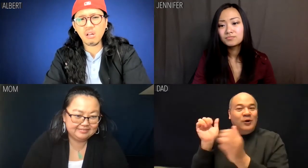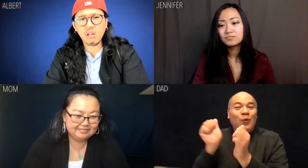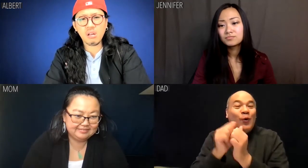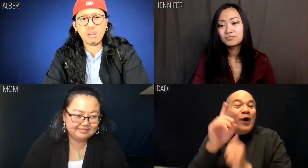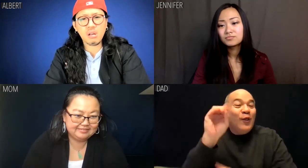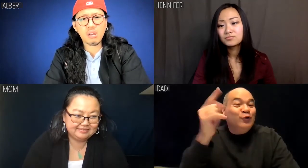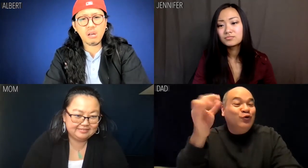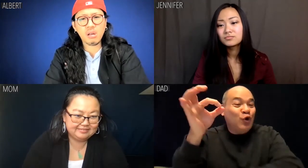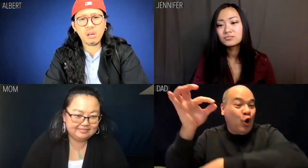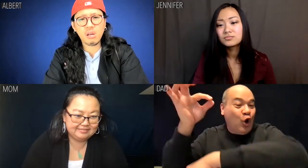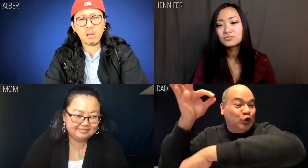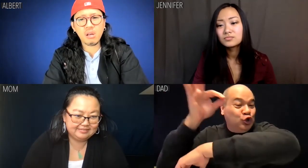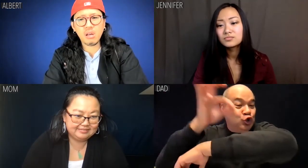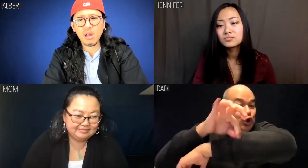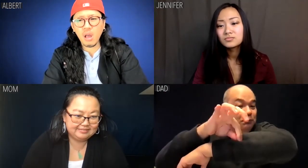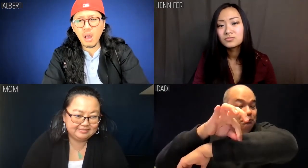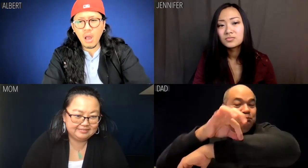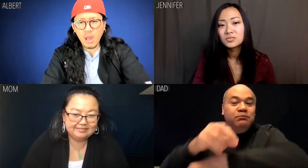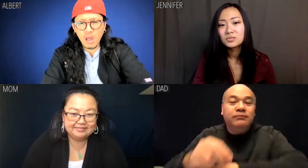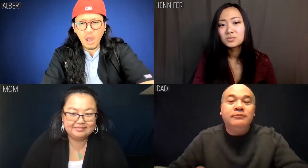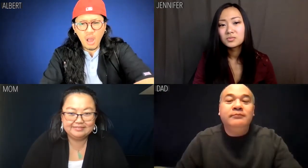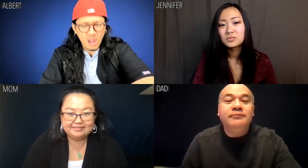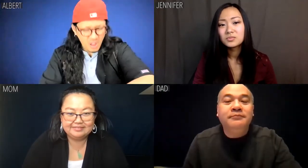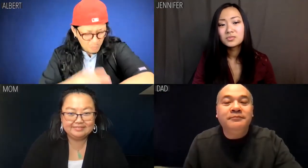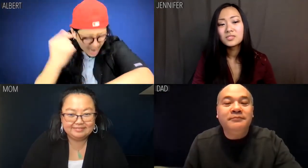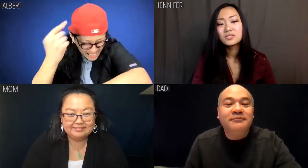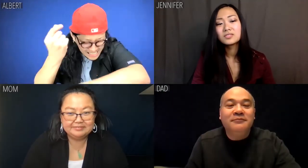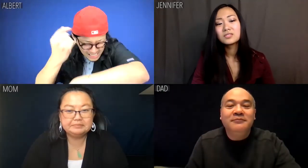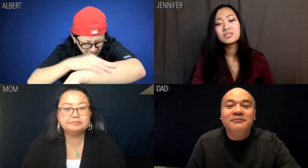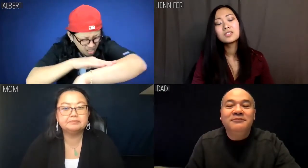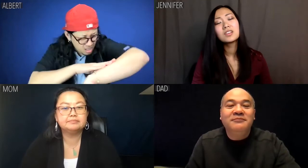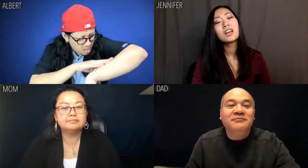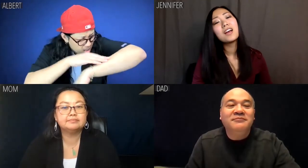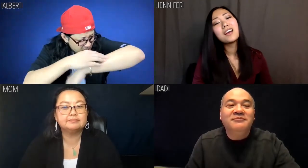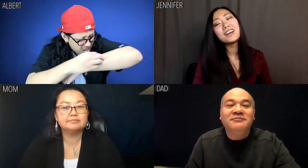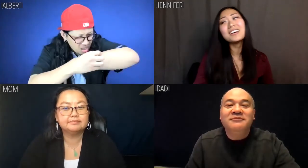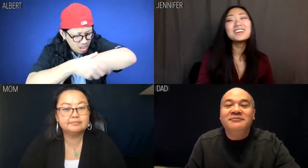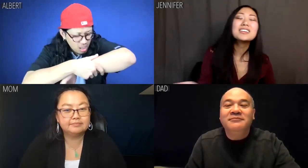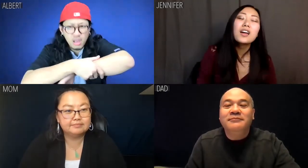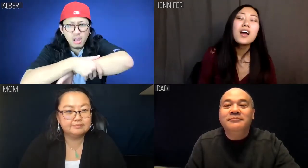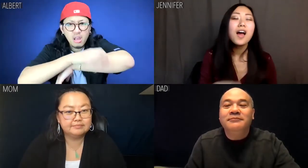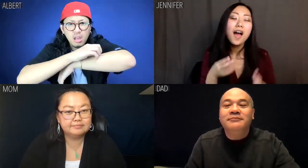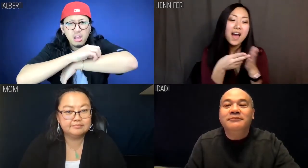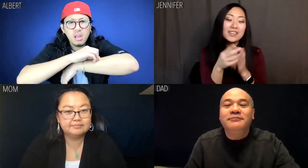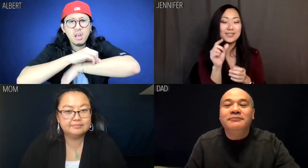with a dog microchip. Albert: What?!